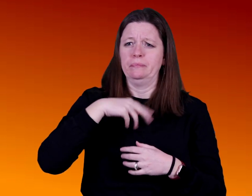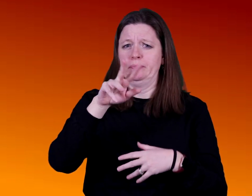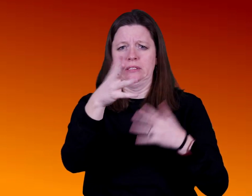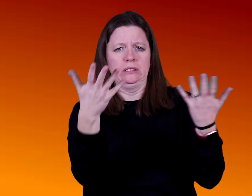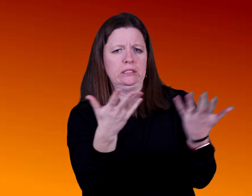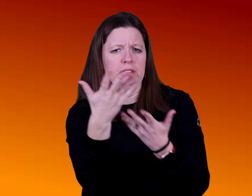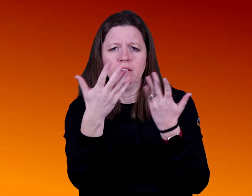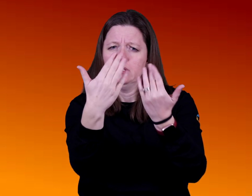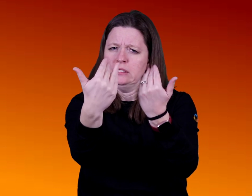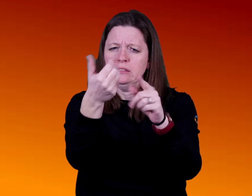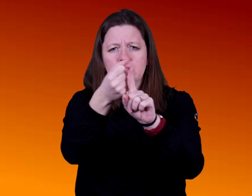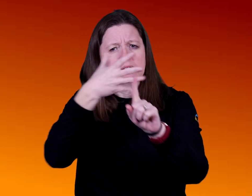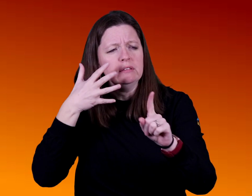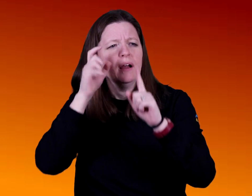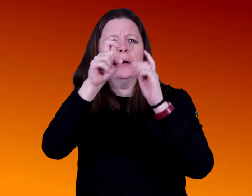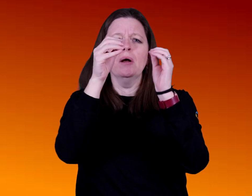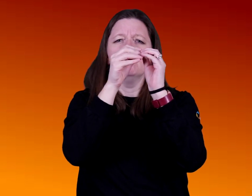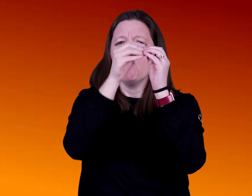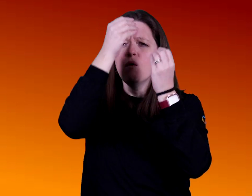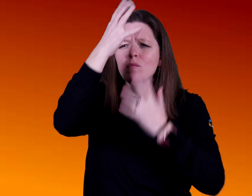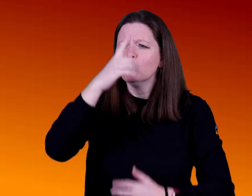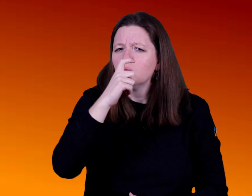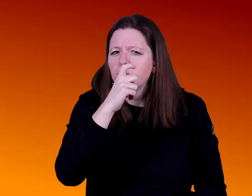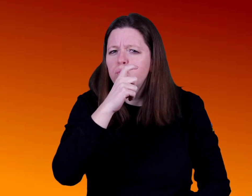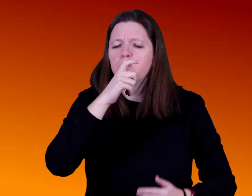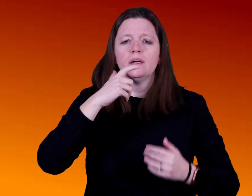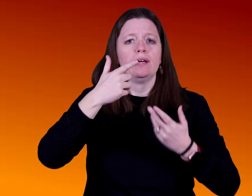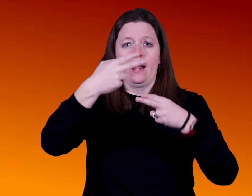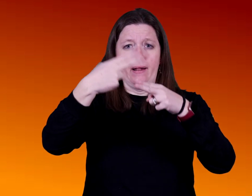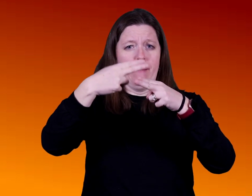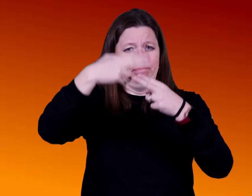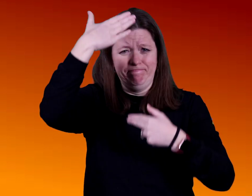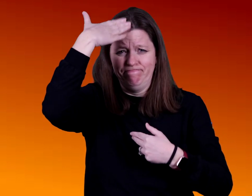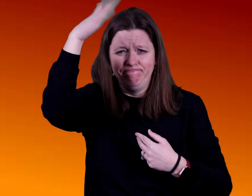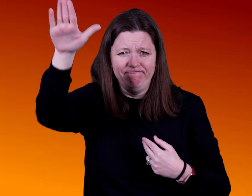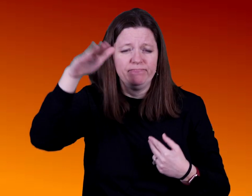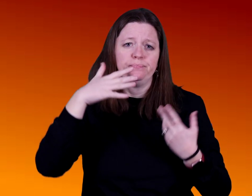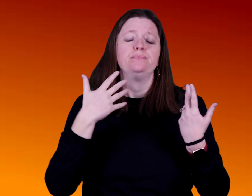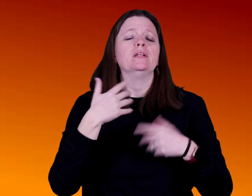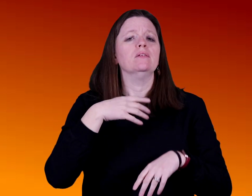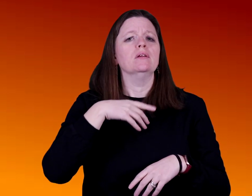but we need more information on who it was specifically.